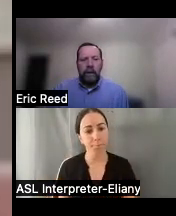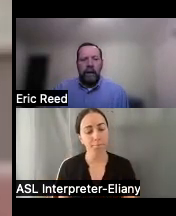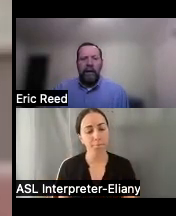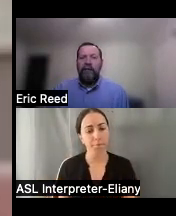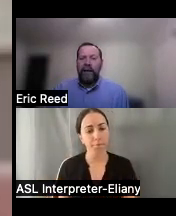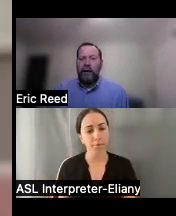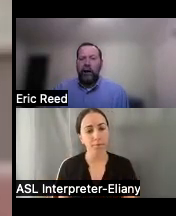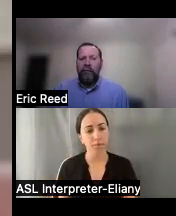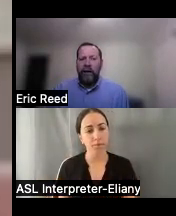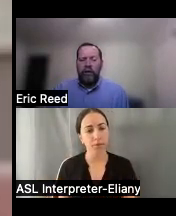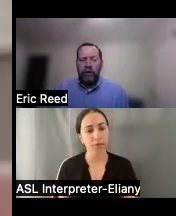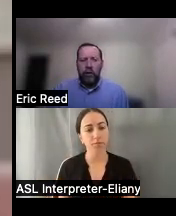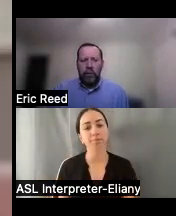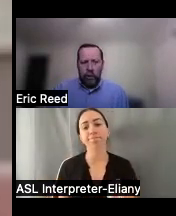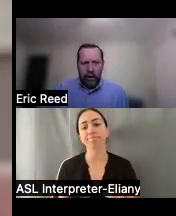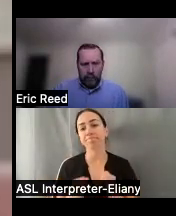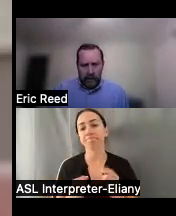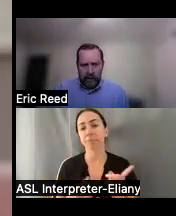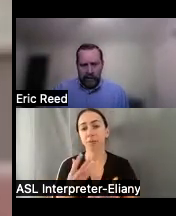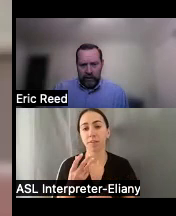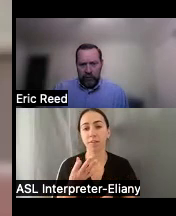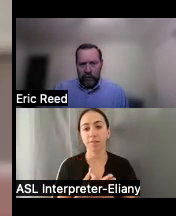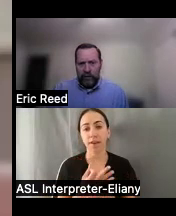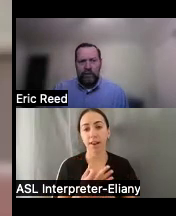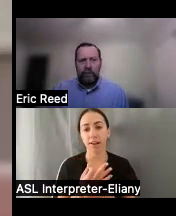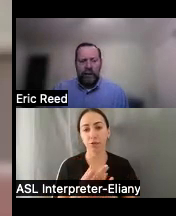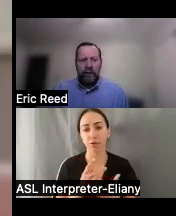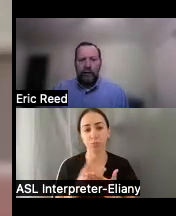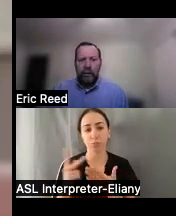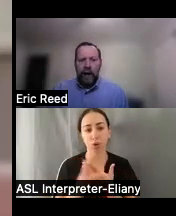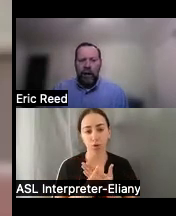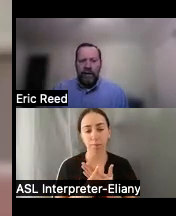and then finally our financial Loan program uh so this one is near and dear to my heart